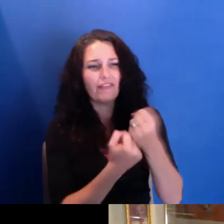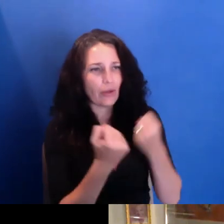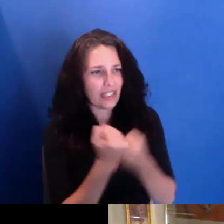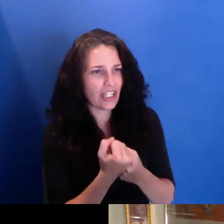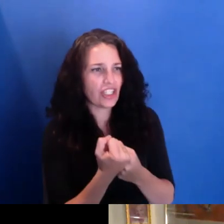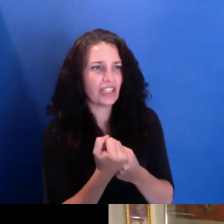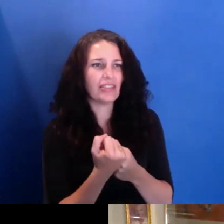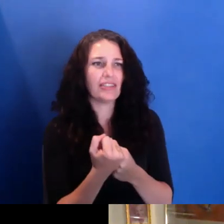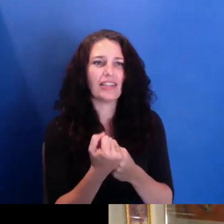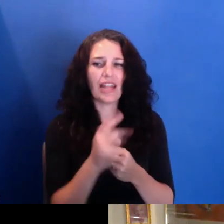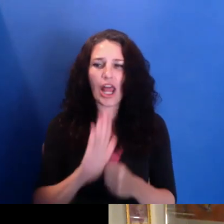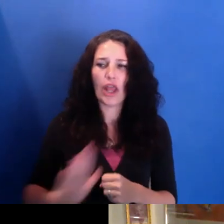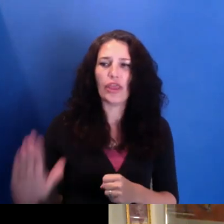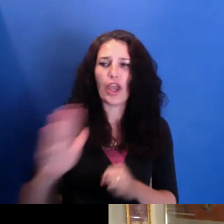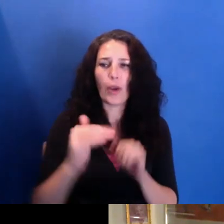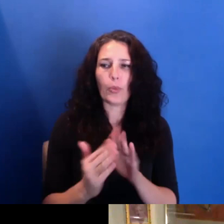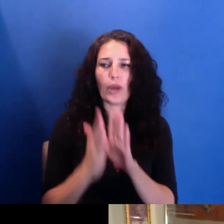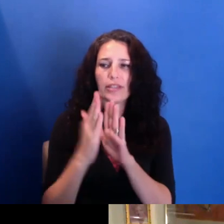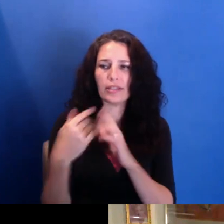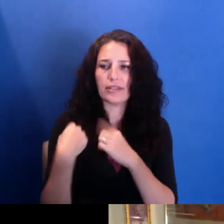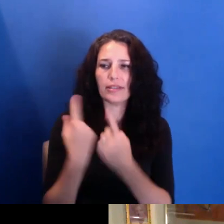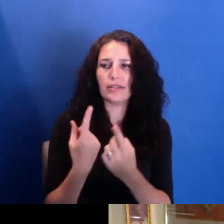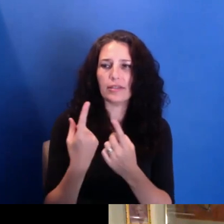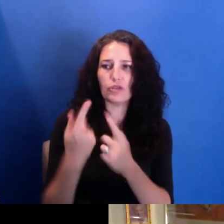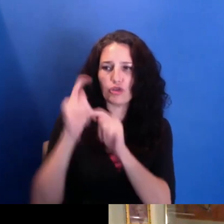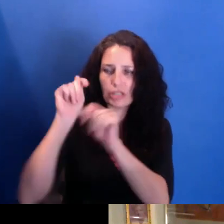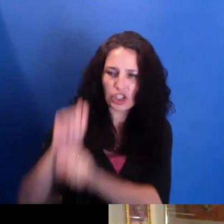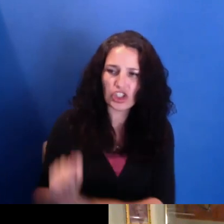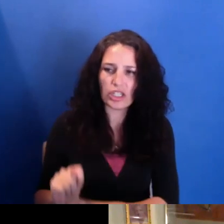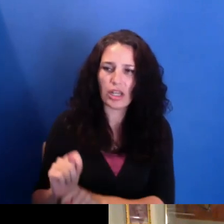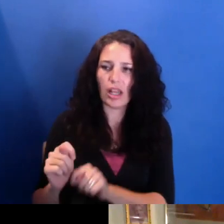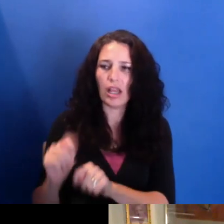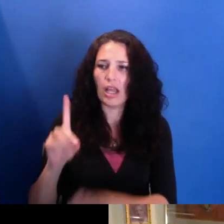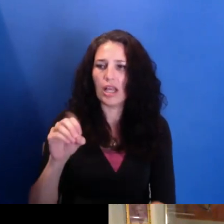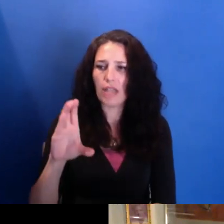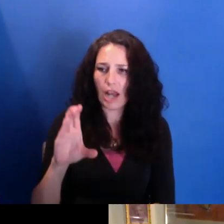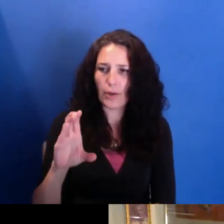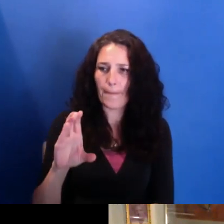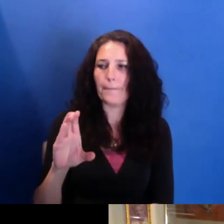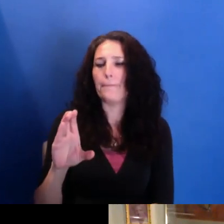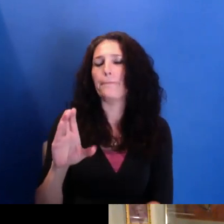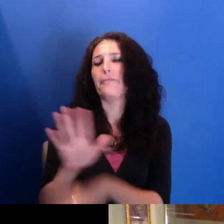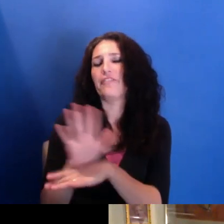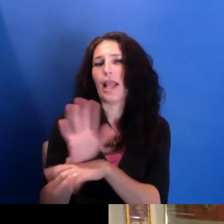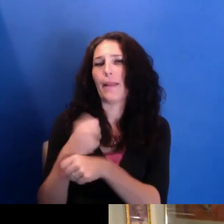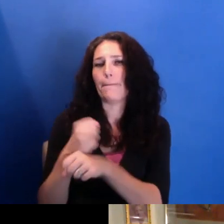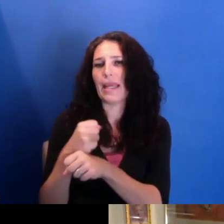making and tradition. Just how do we--